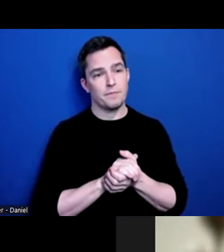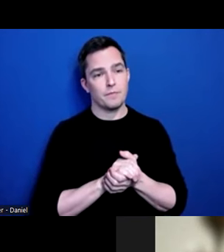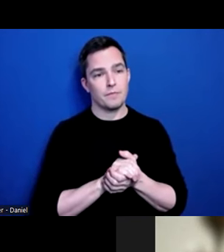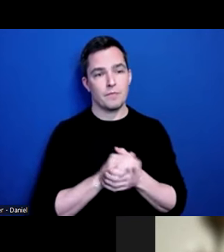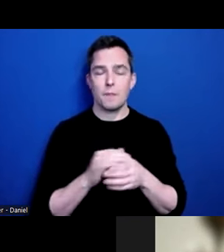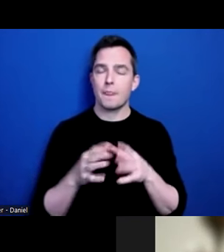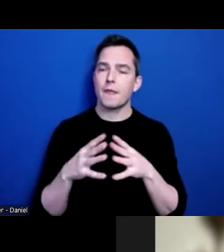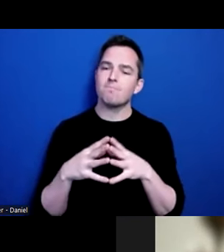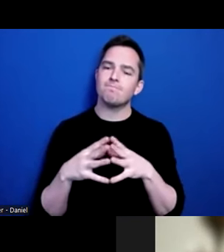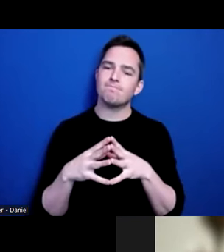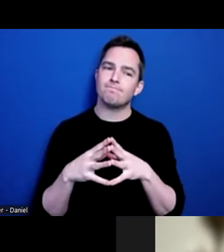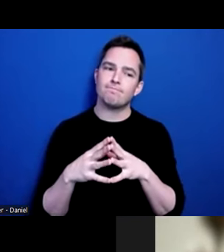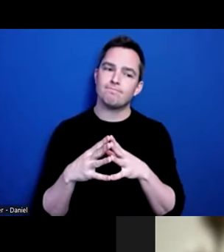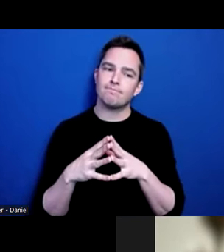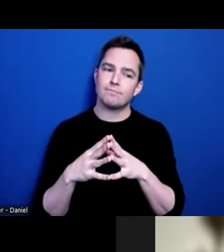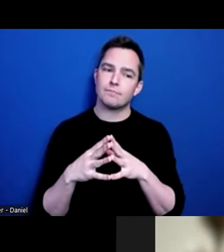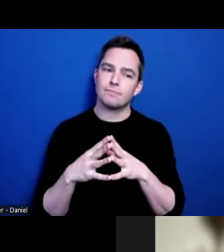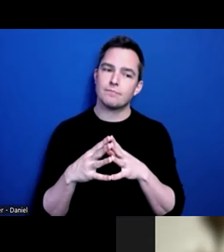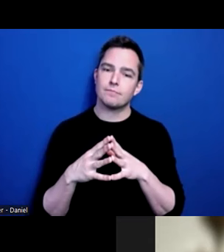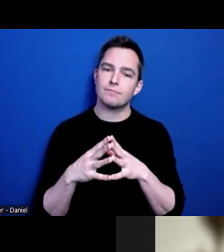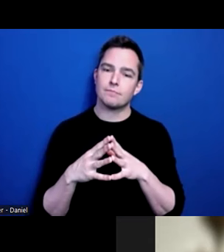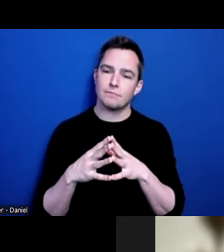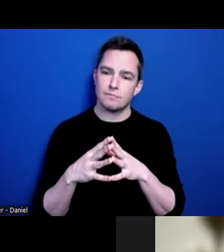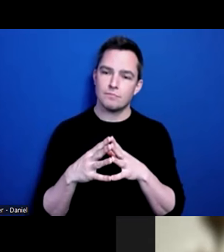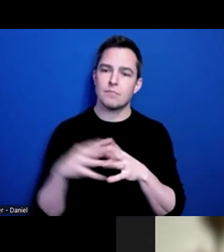Yeah, again,